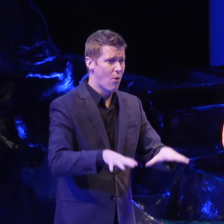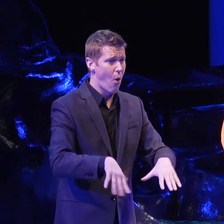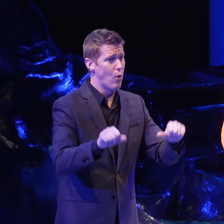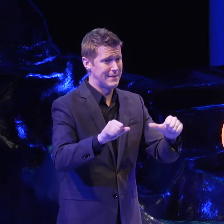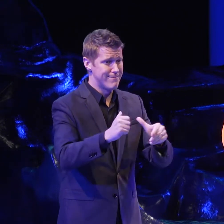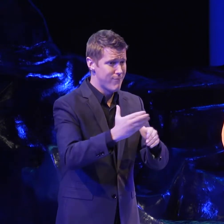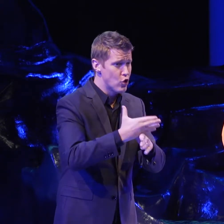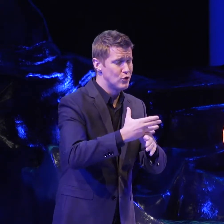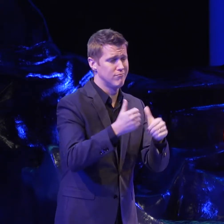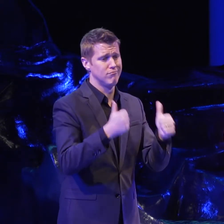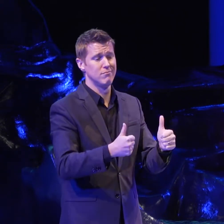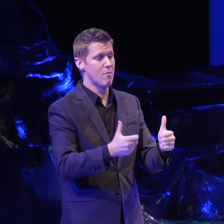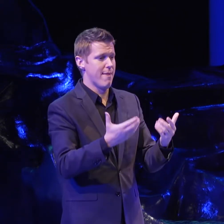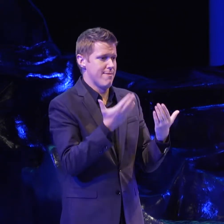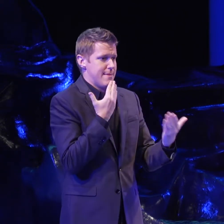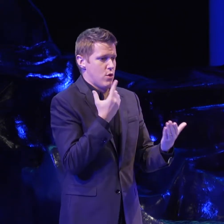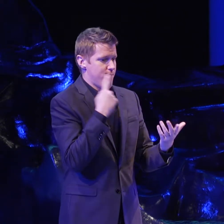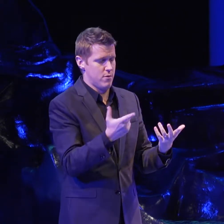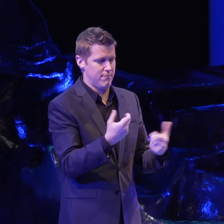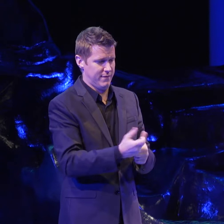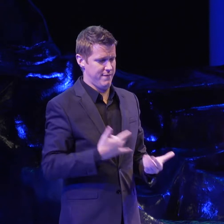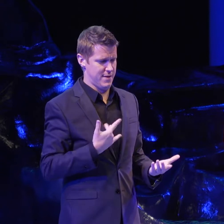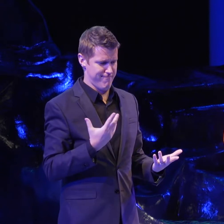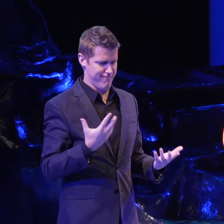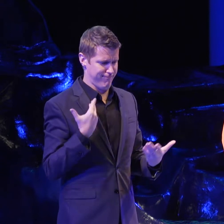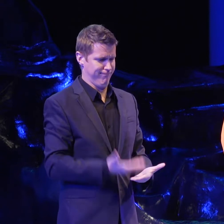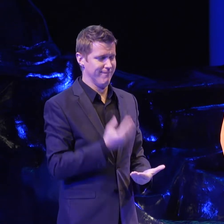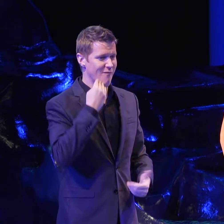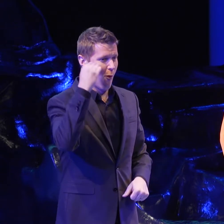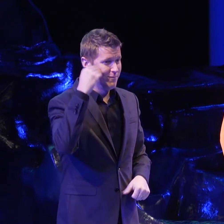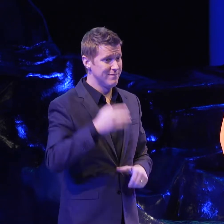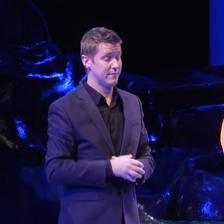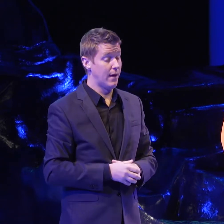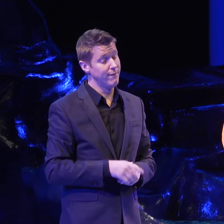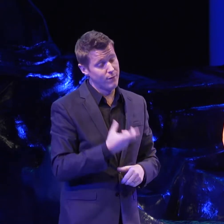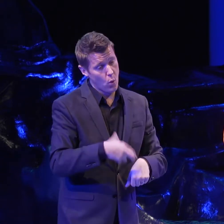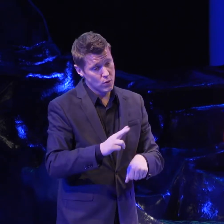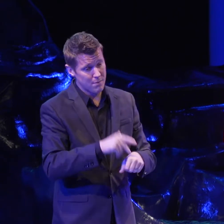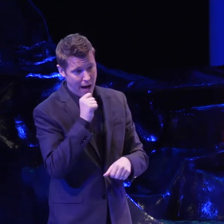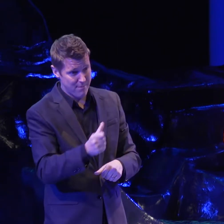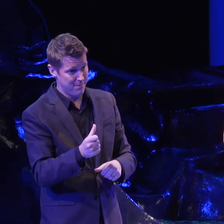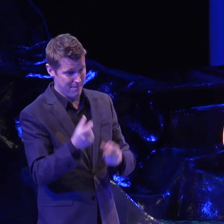So really thank you for making us feel at home. Of course this event would not be possible if not for the 40 organizations